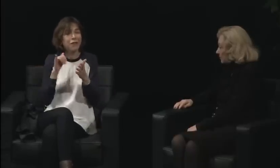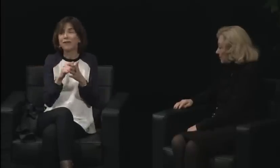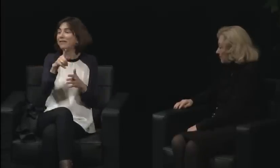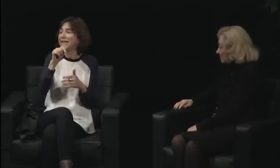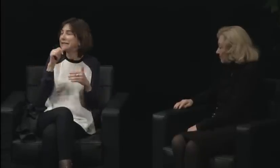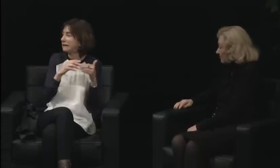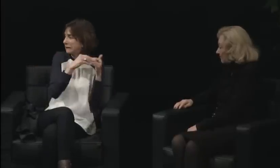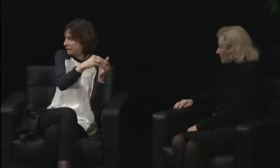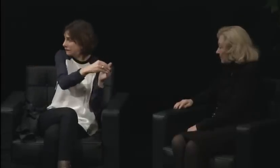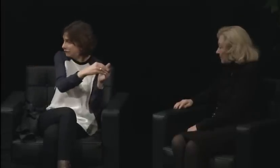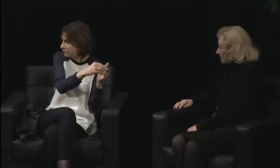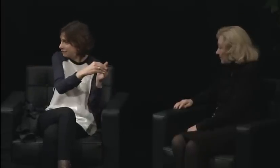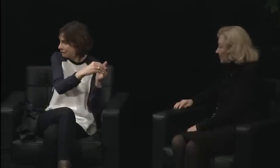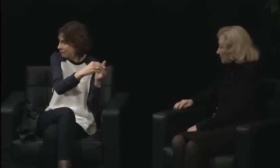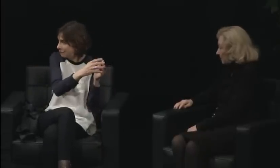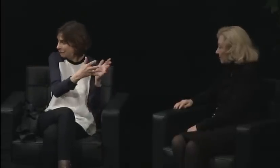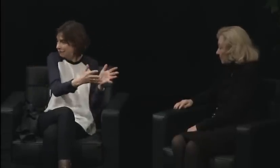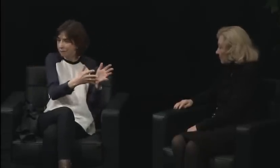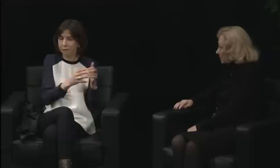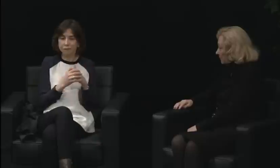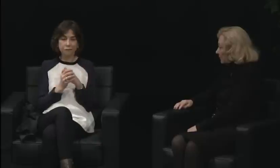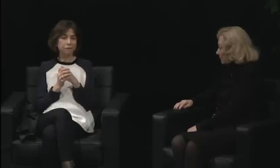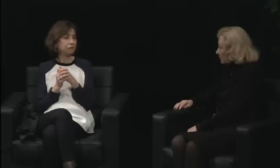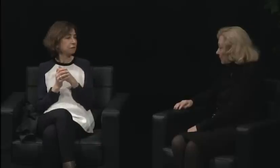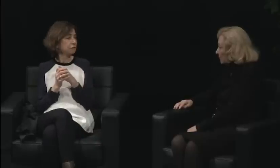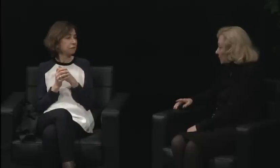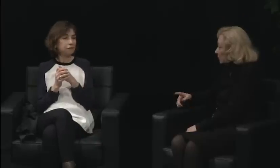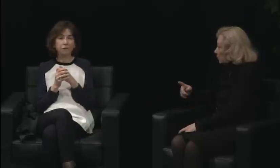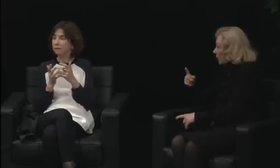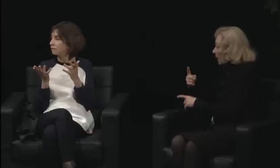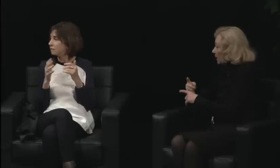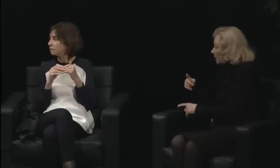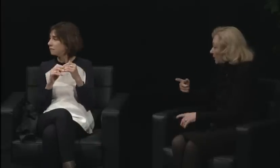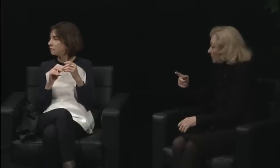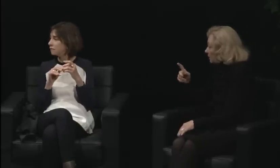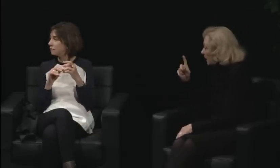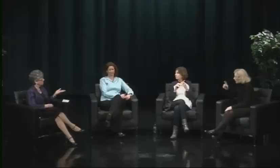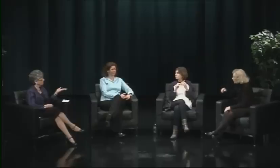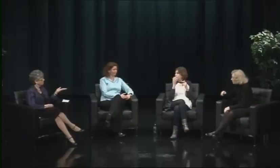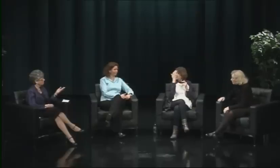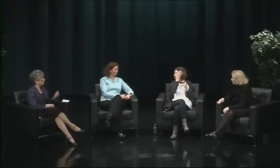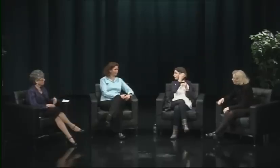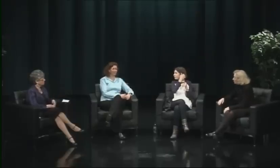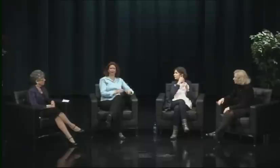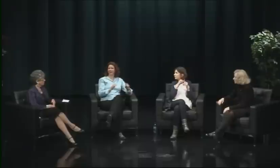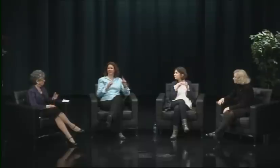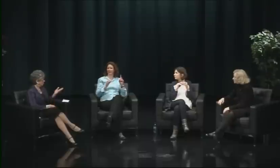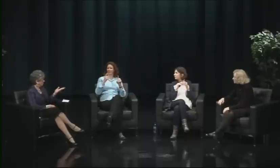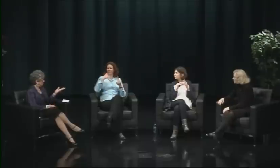Now, Jane, you had a lot more involvement with them